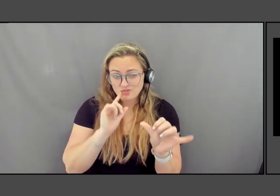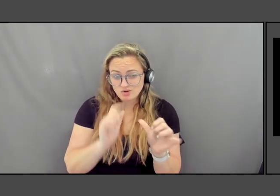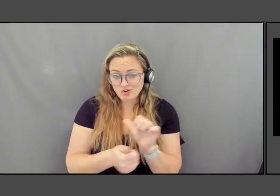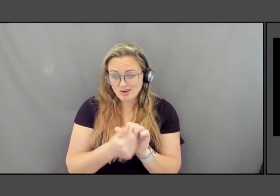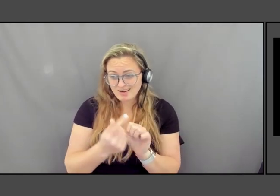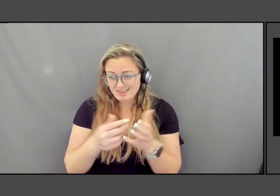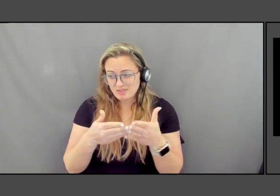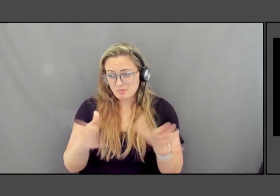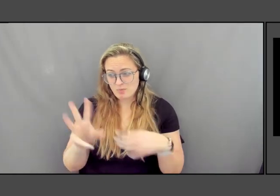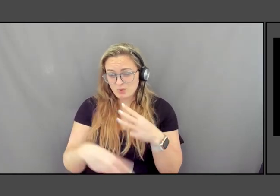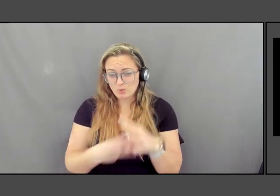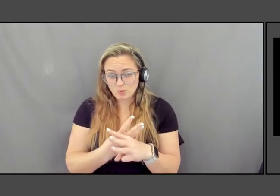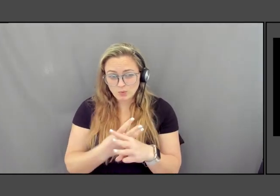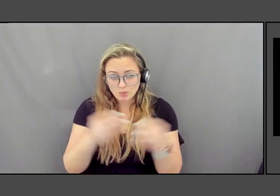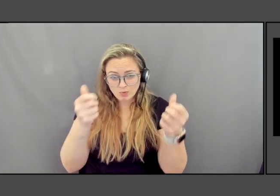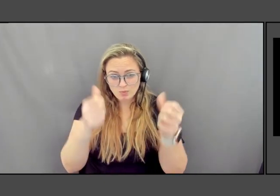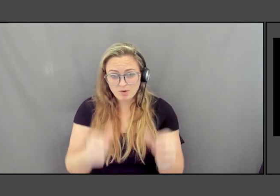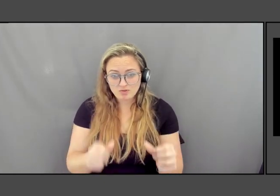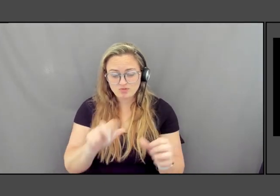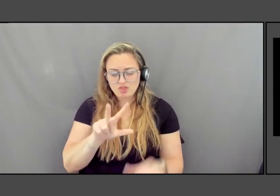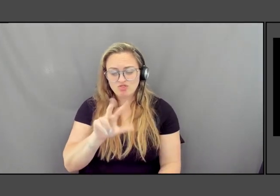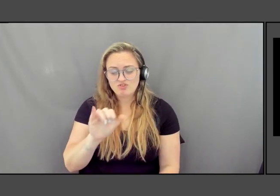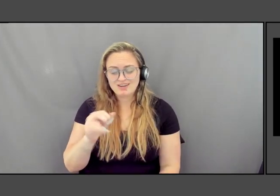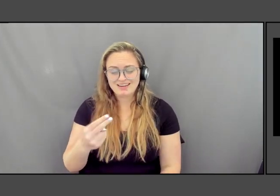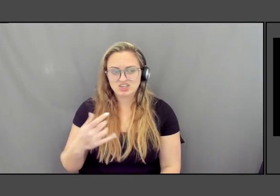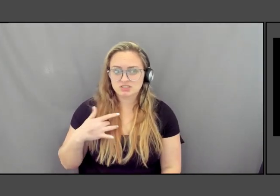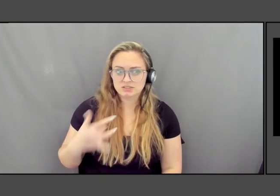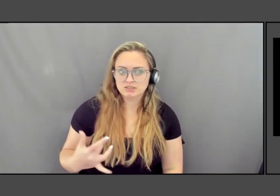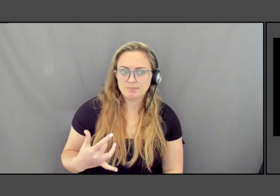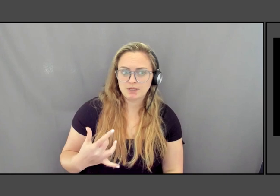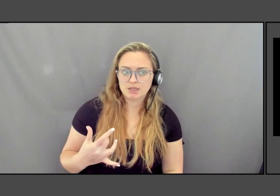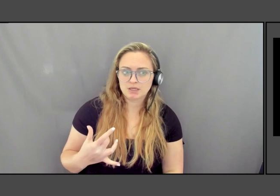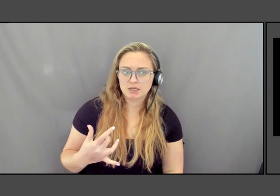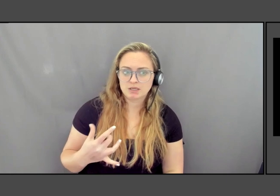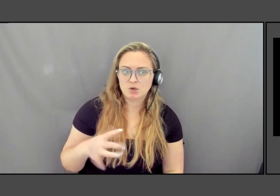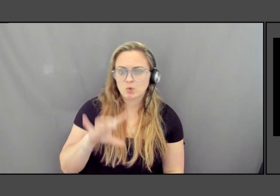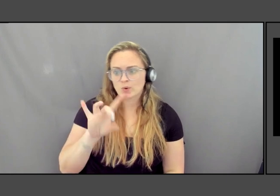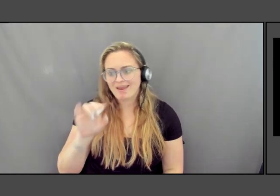would be three inches high, eight inches high, monumental in scale.